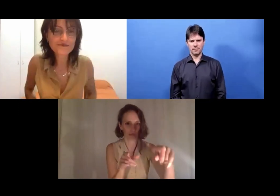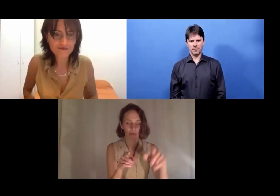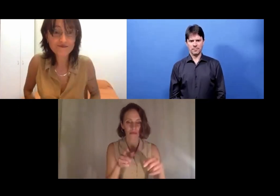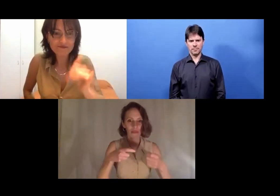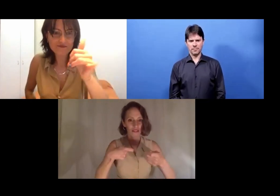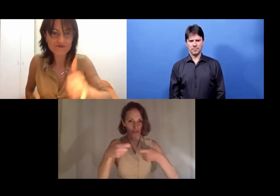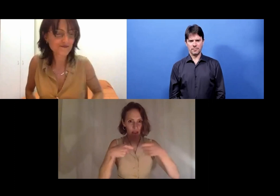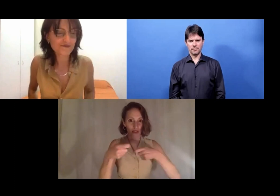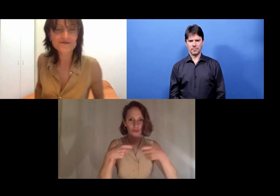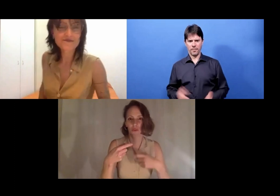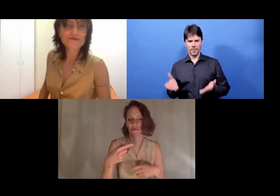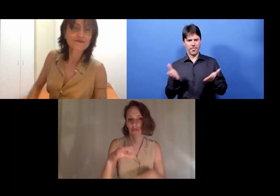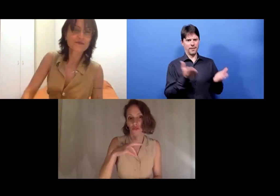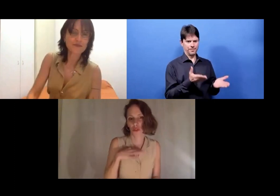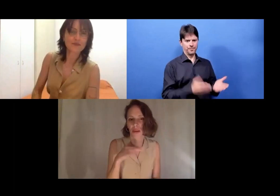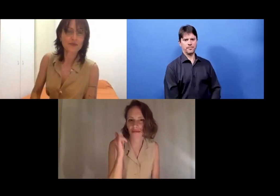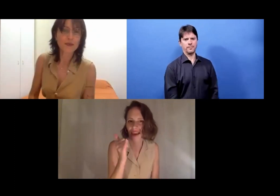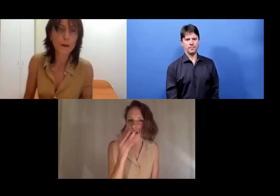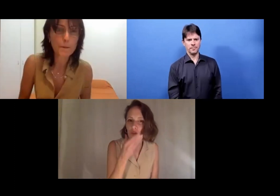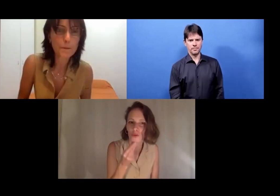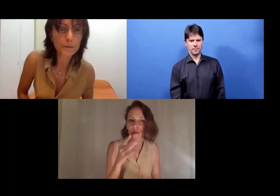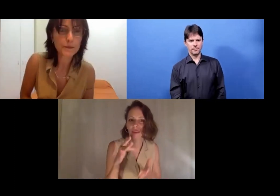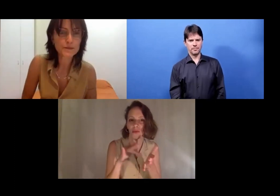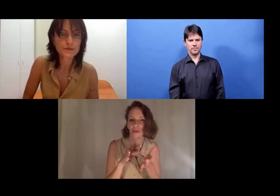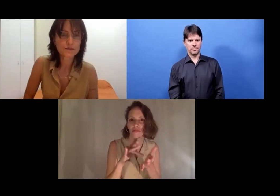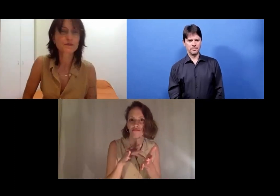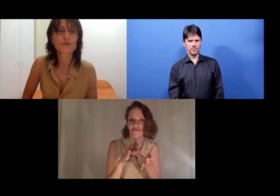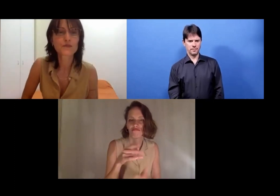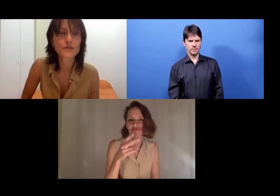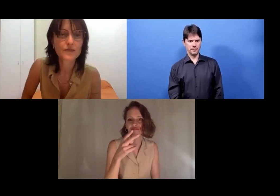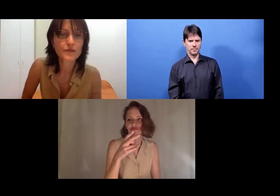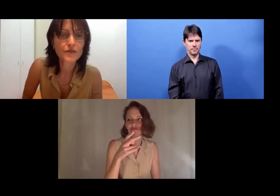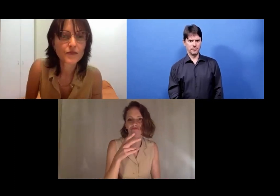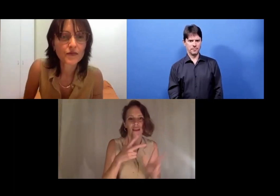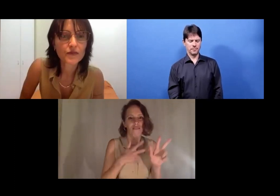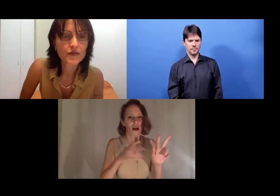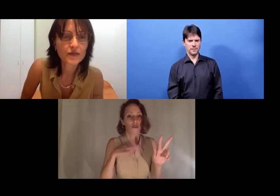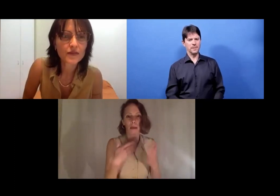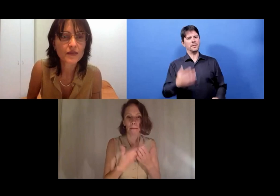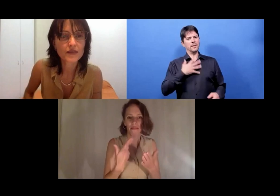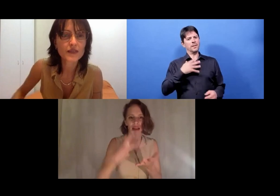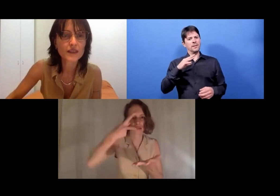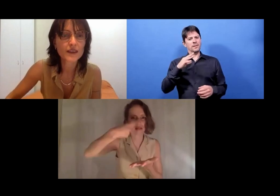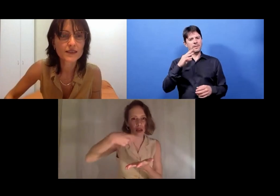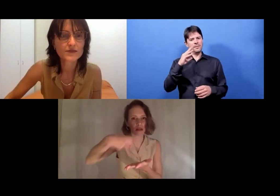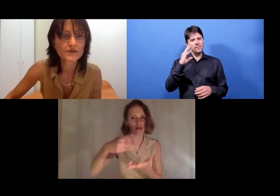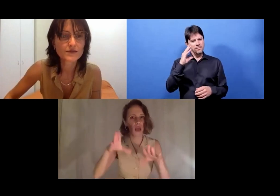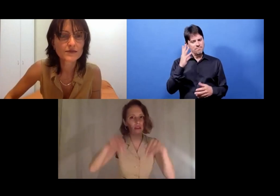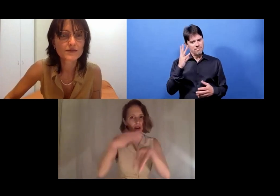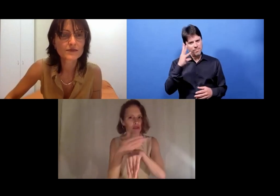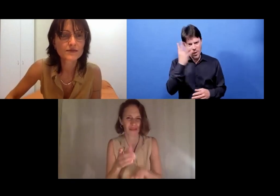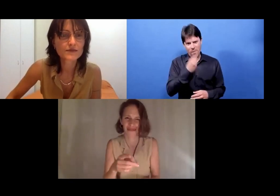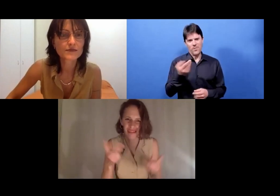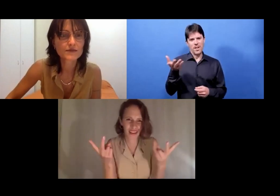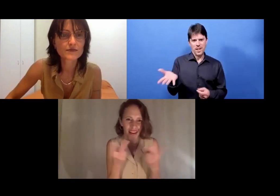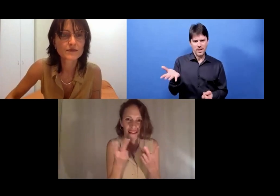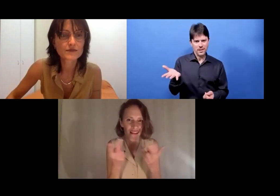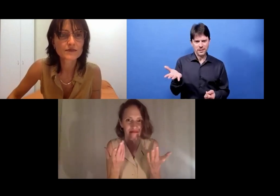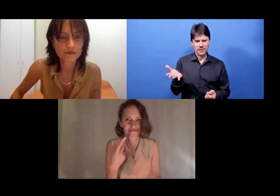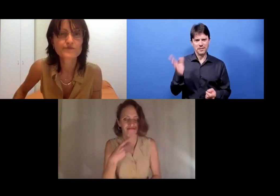Kassandra Wedel: Oh, yes, I would. The residency and my visit in Frankfurt was beautiful.